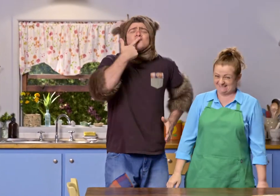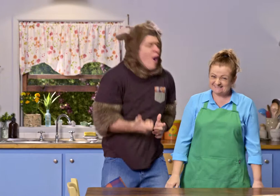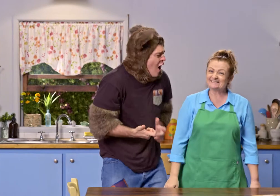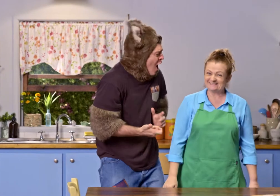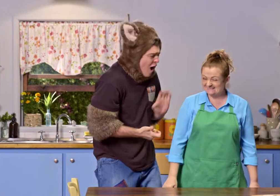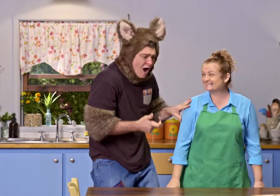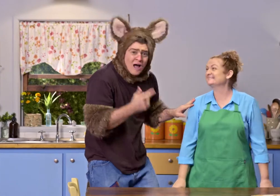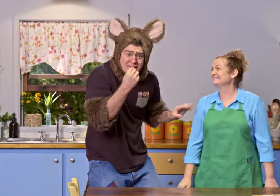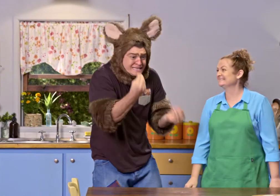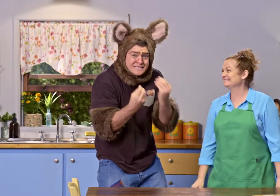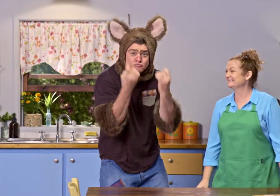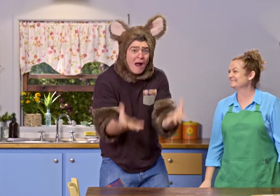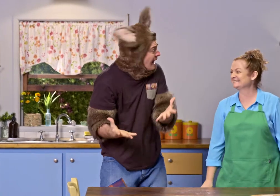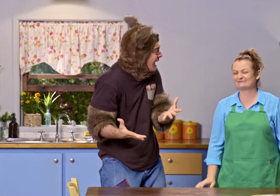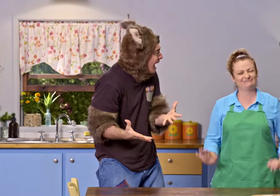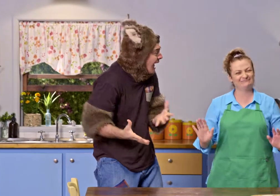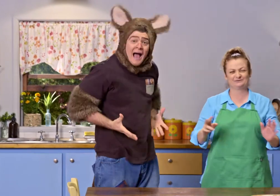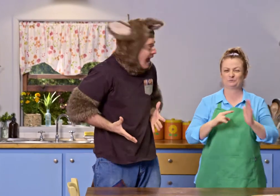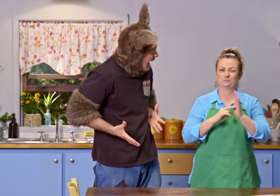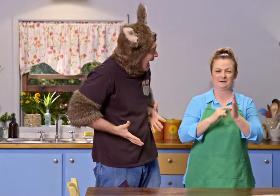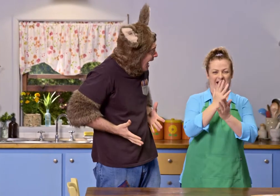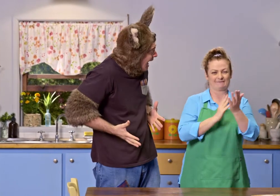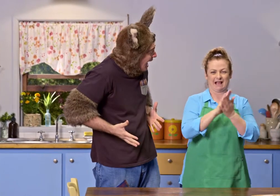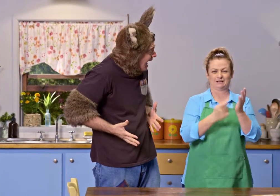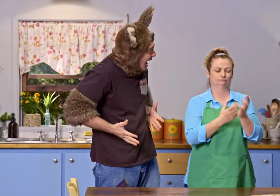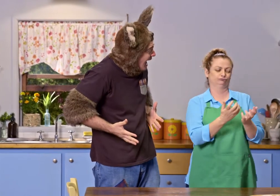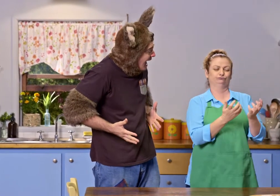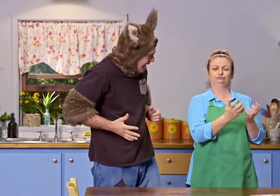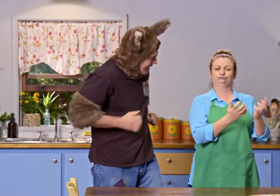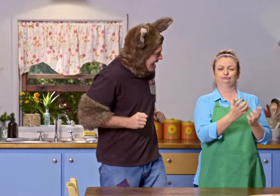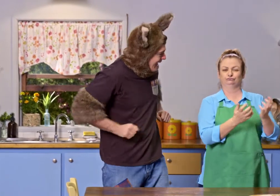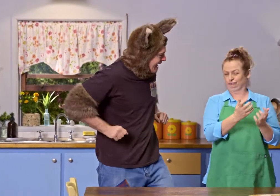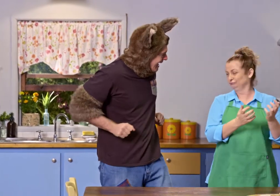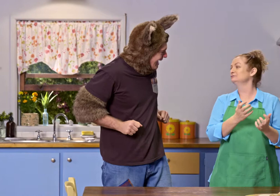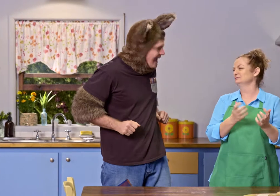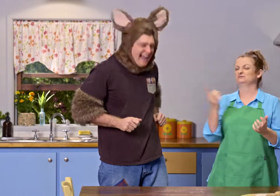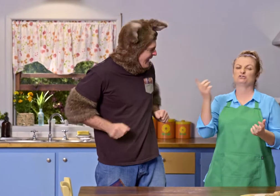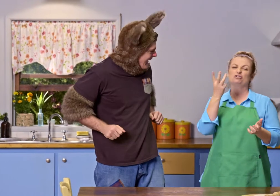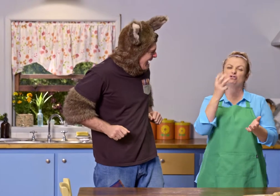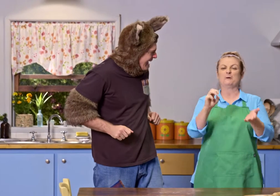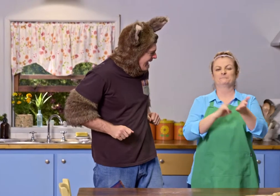Oh, that smells delicious! Can I eat it? Is it ready? No, you'll have to wait half an hour for it to bake,